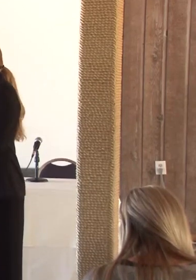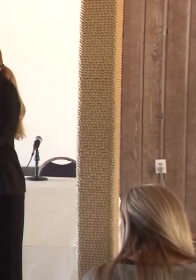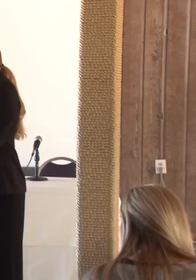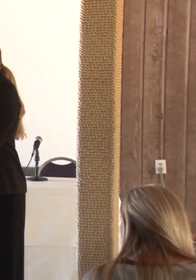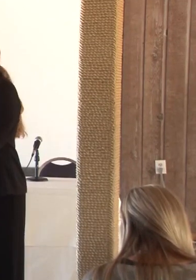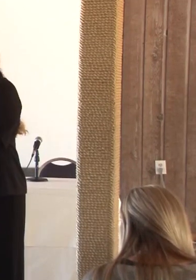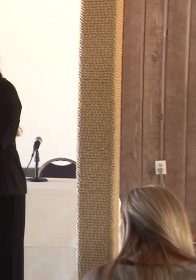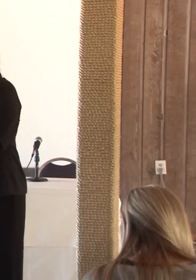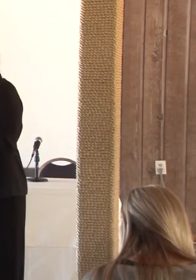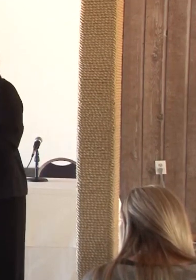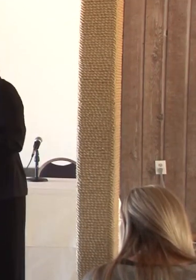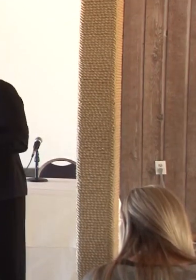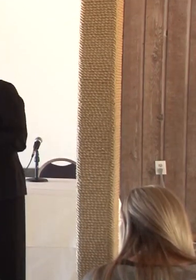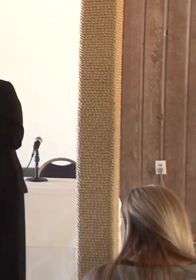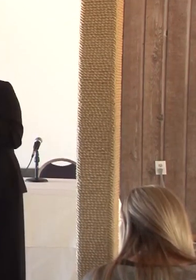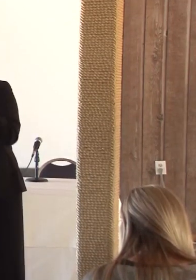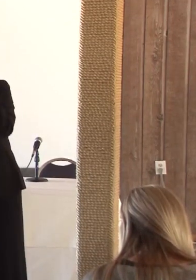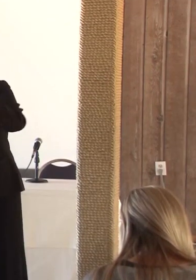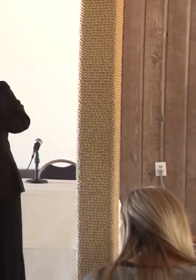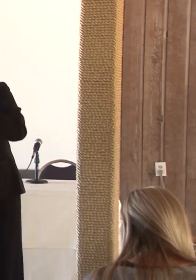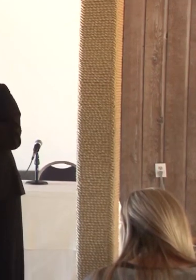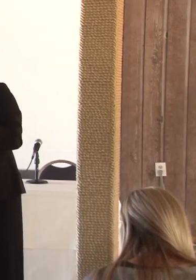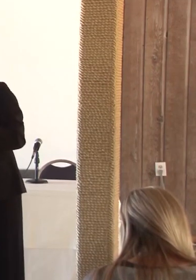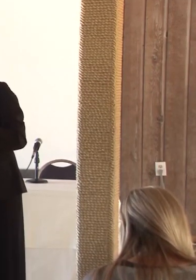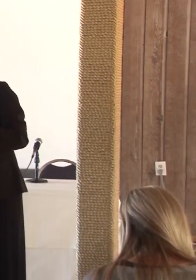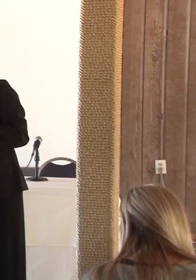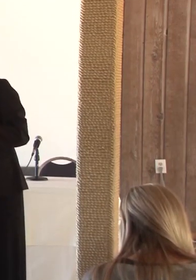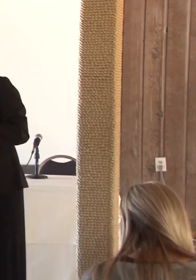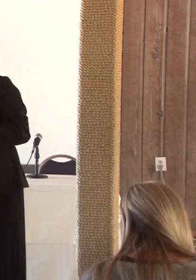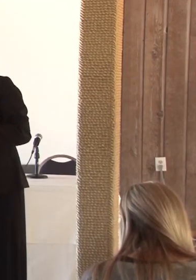and he said thank you for being here for sharing what's in your heart because